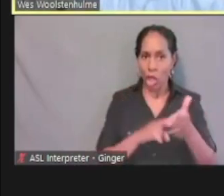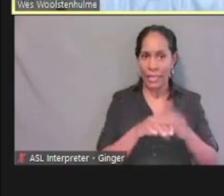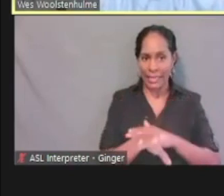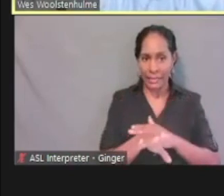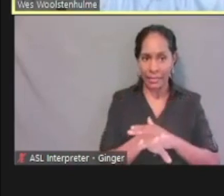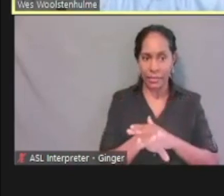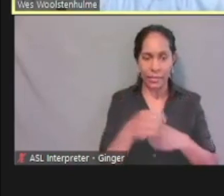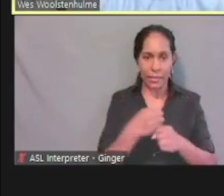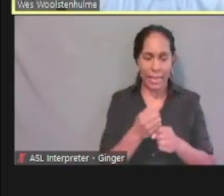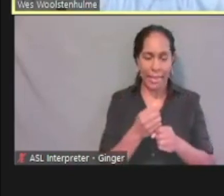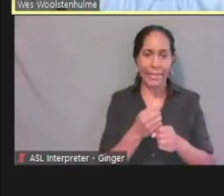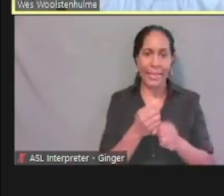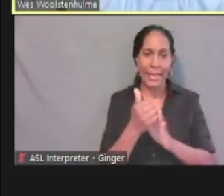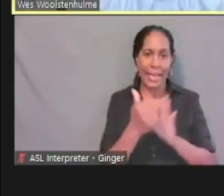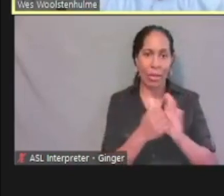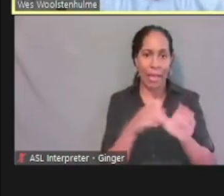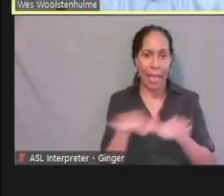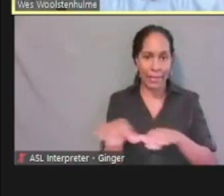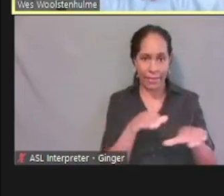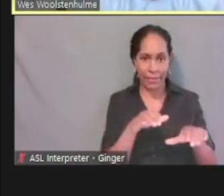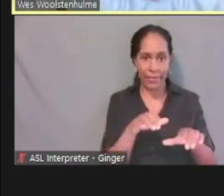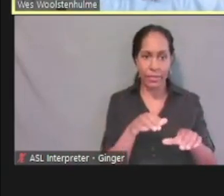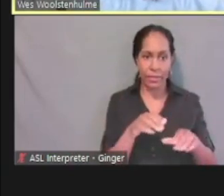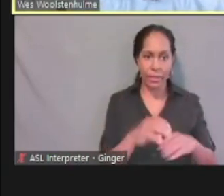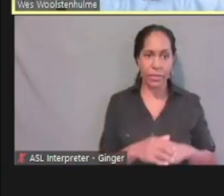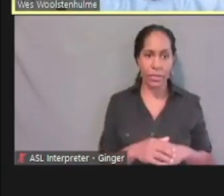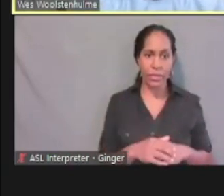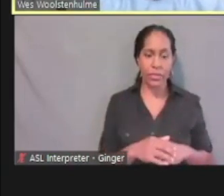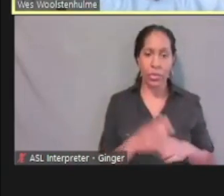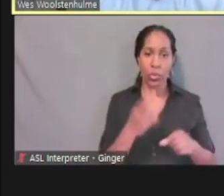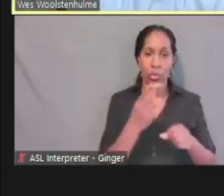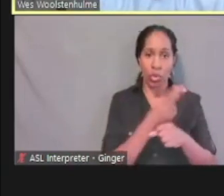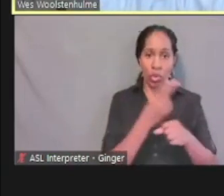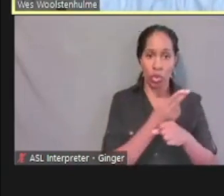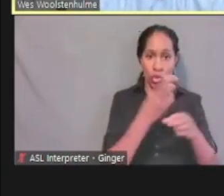So, I'll log in with the username and password that was just created.